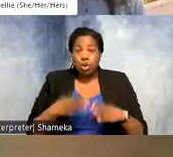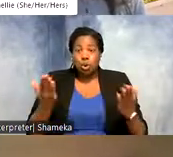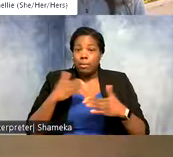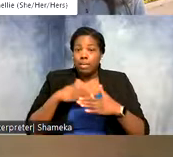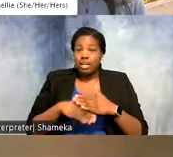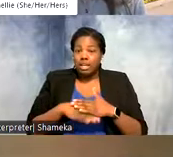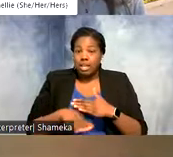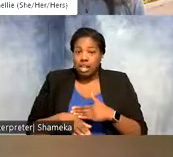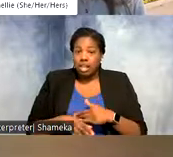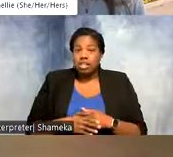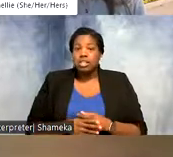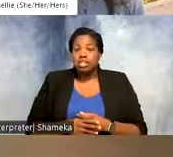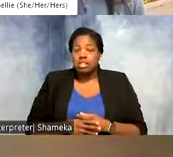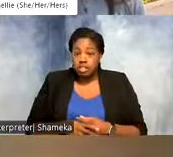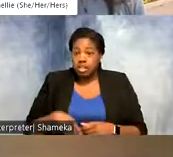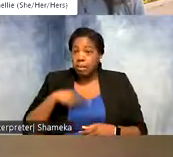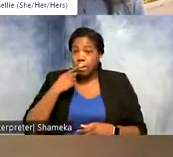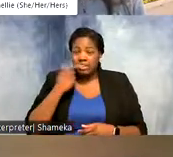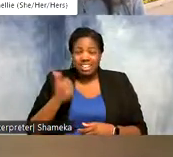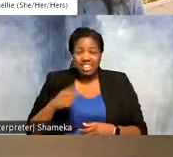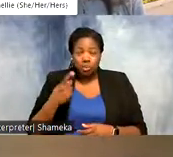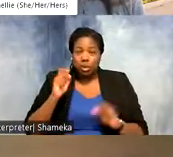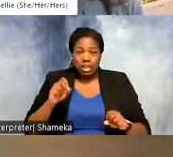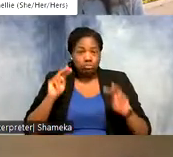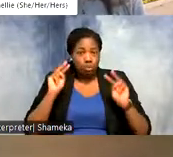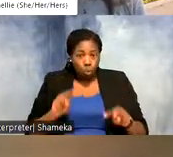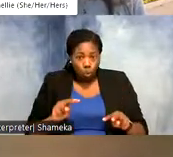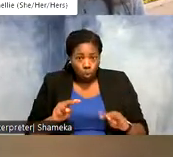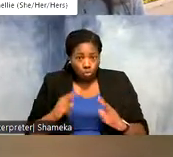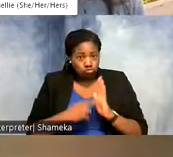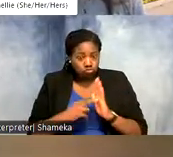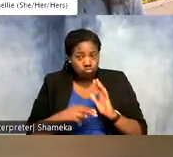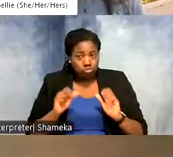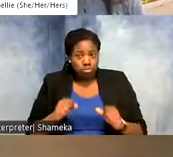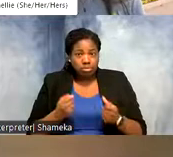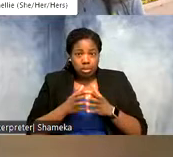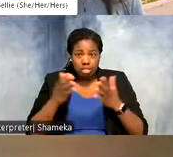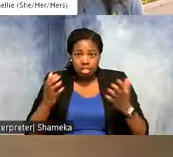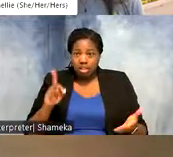which means that it's public and anyone can see the data. And a lot of that data is available on a